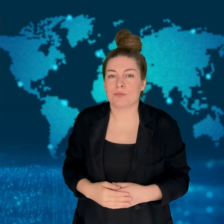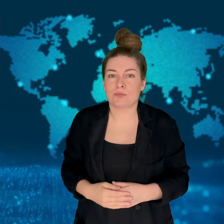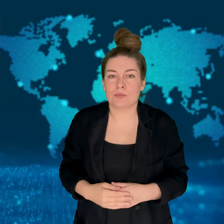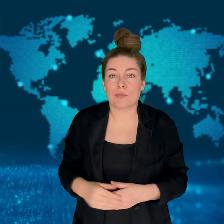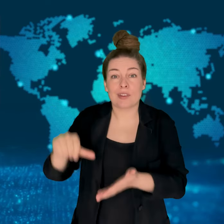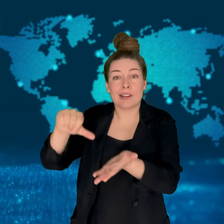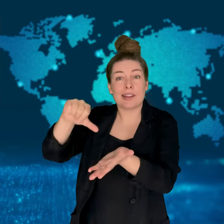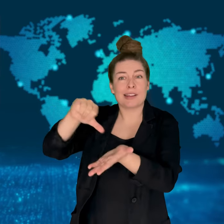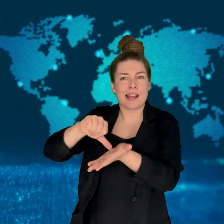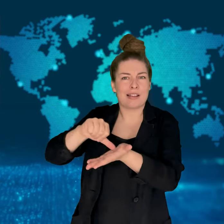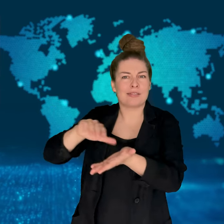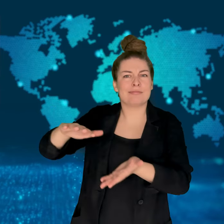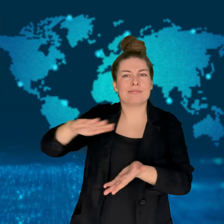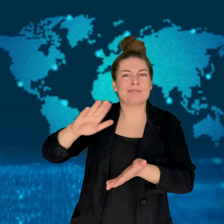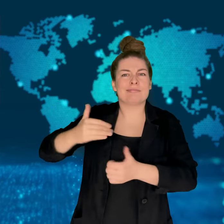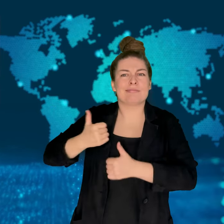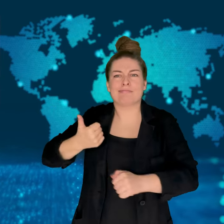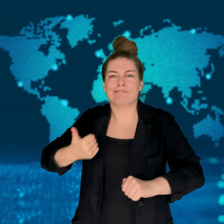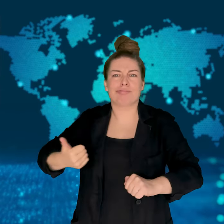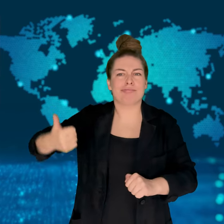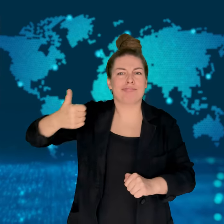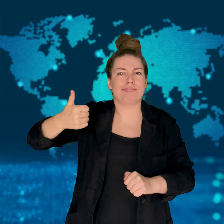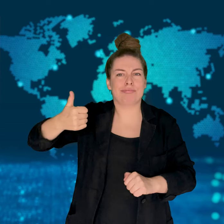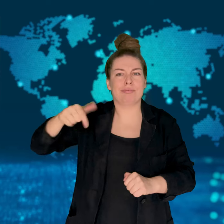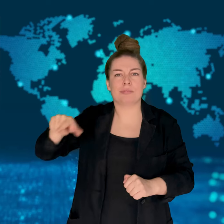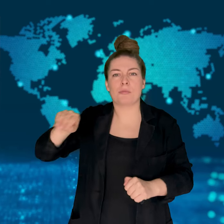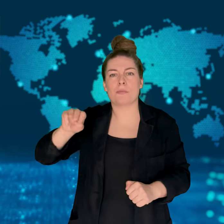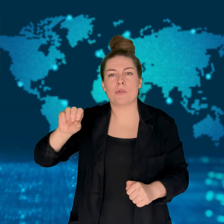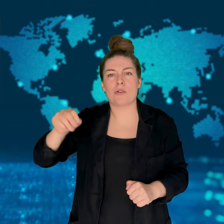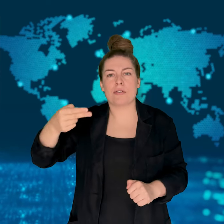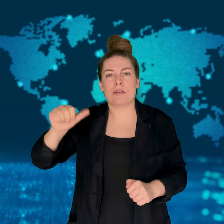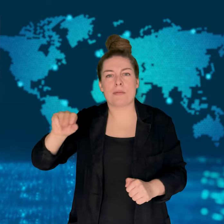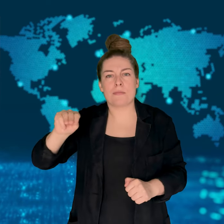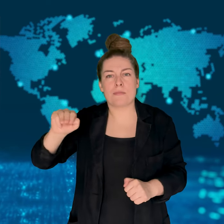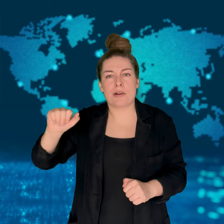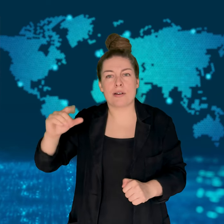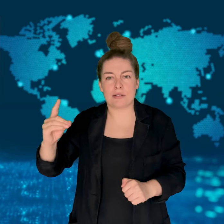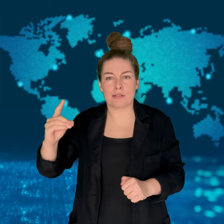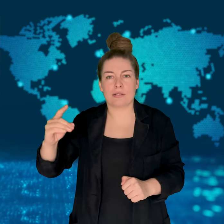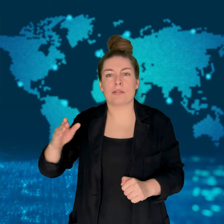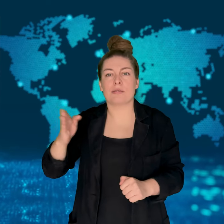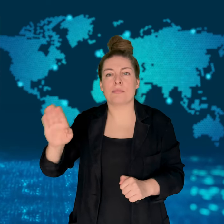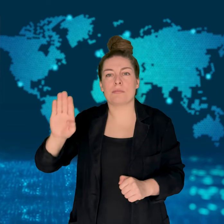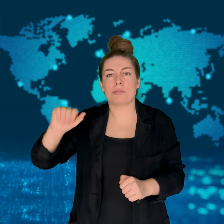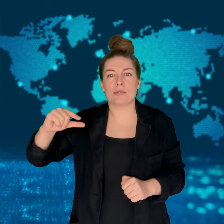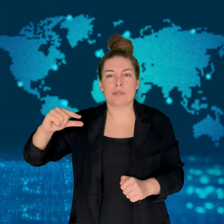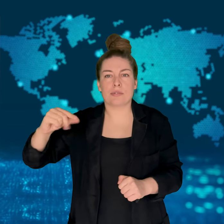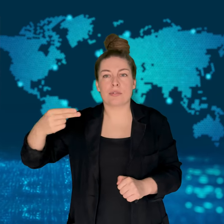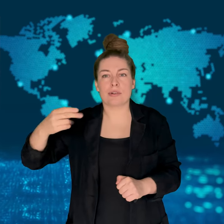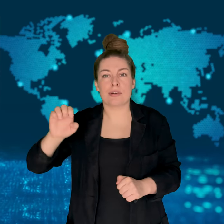any "reckless retaliation."